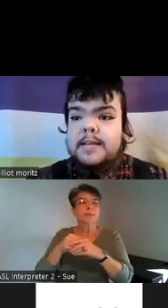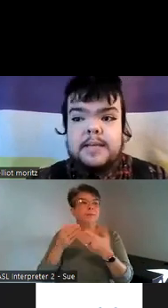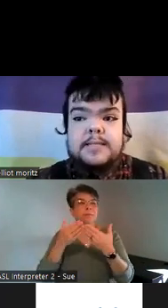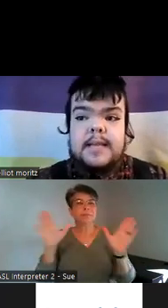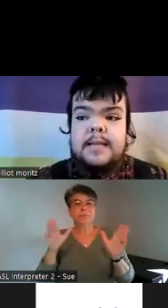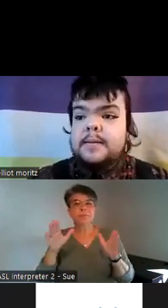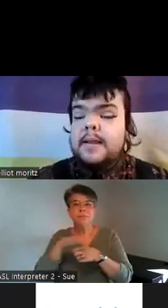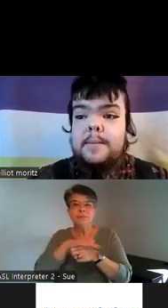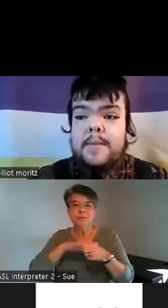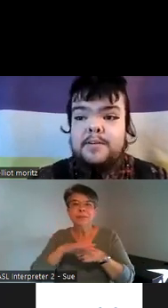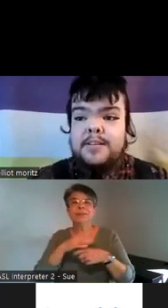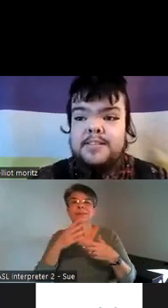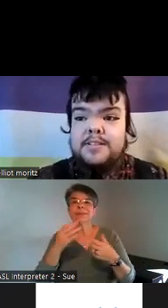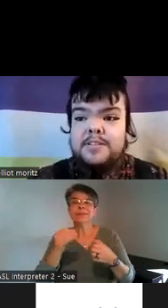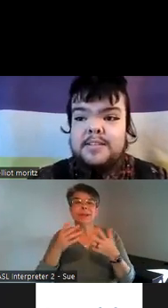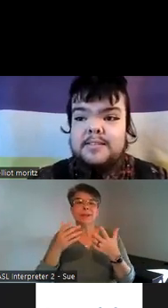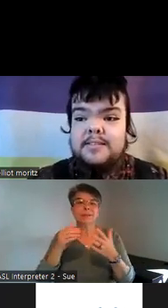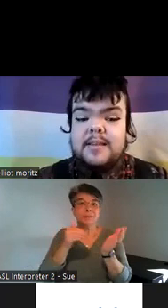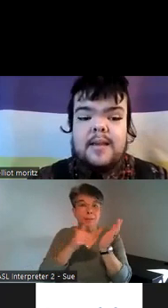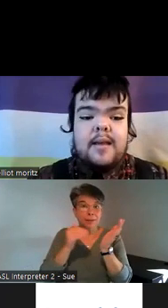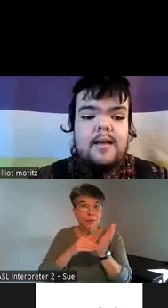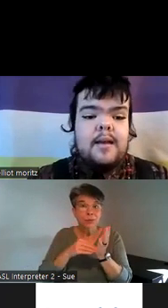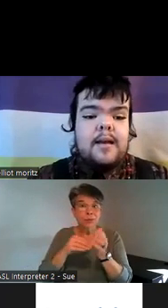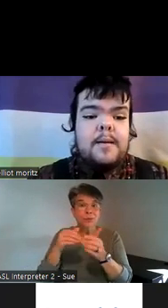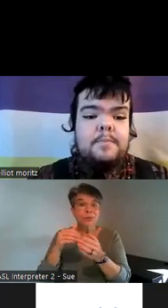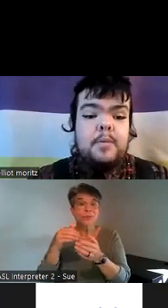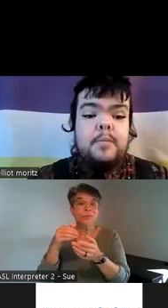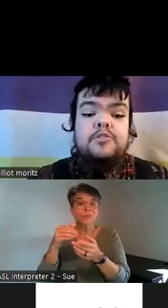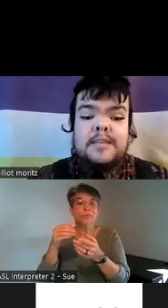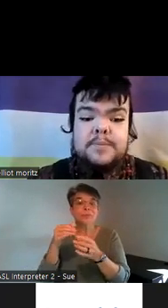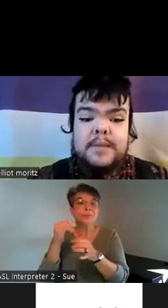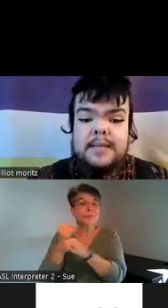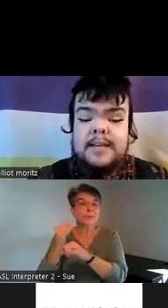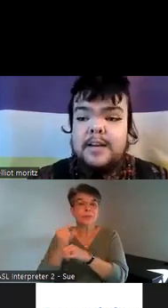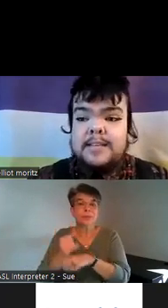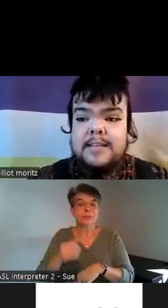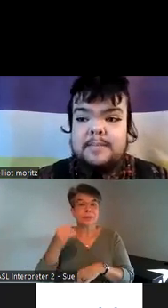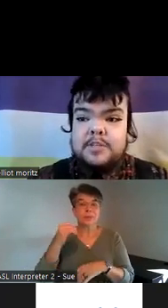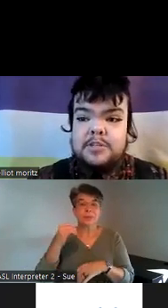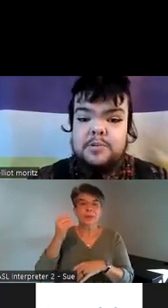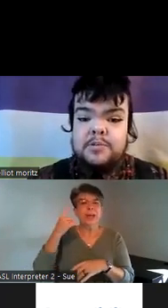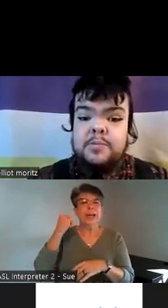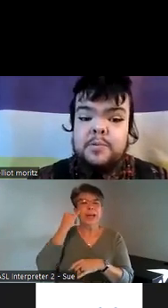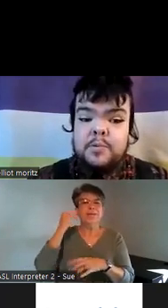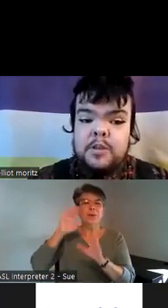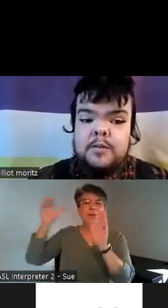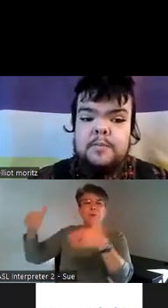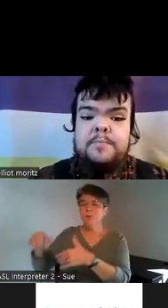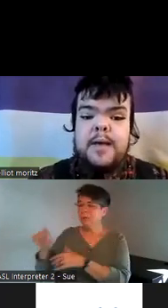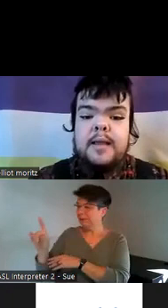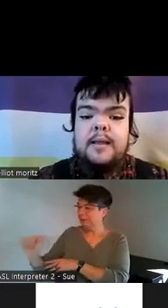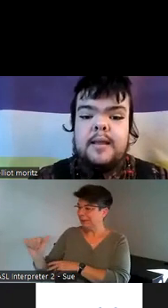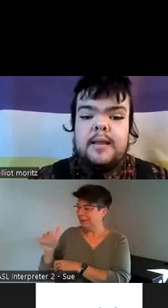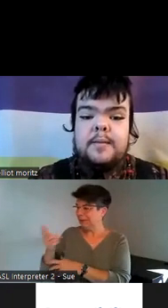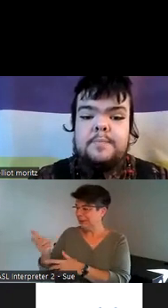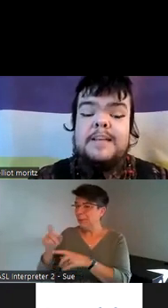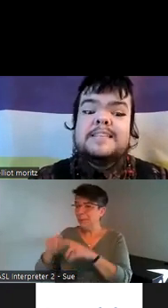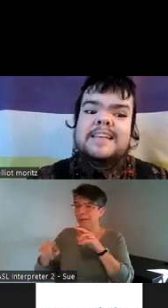dynamics and medical institutions um when we treat disability not as an exception to the rule but not